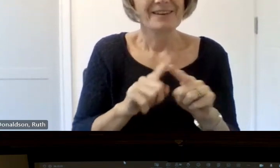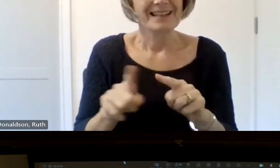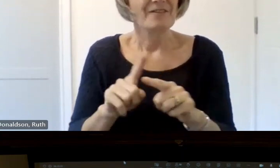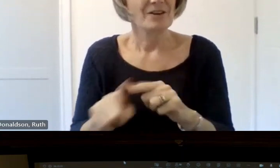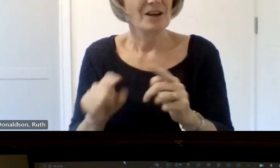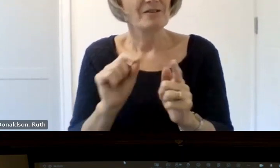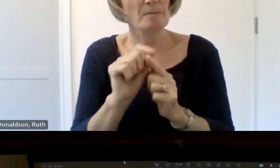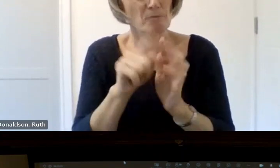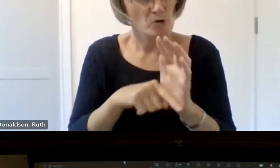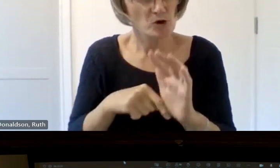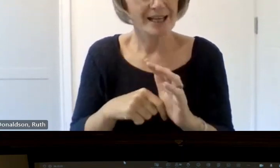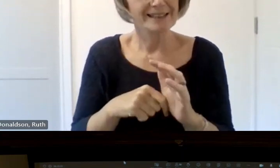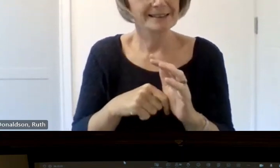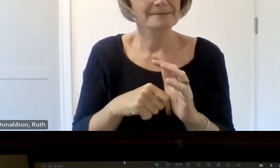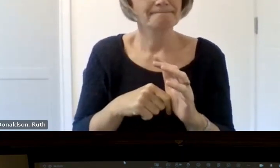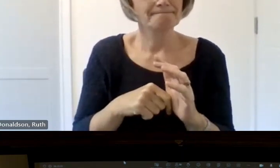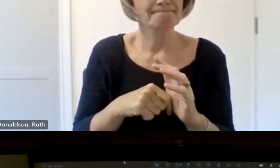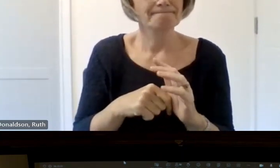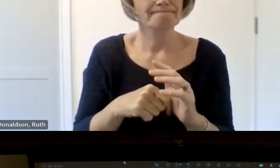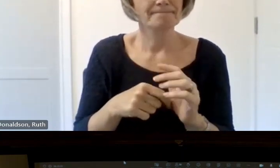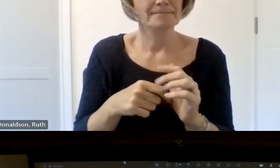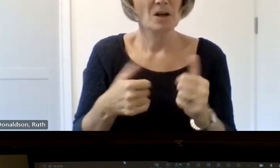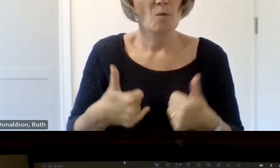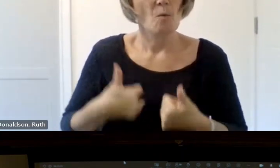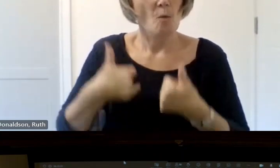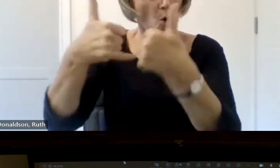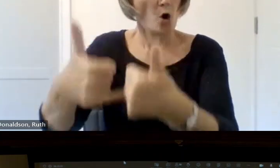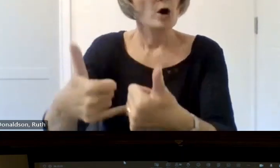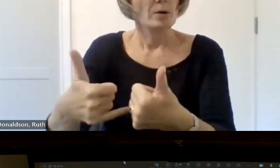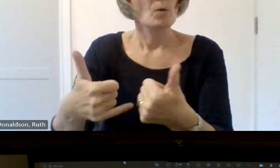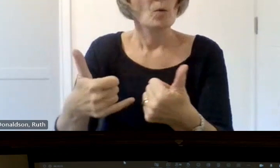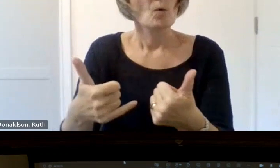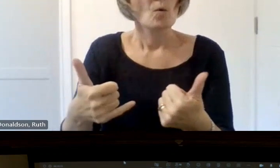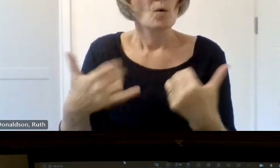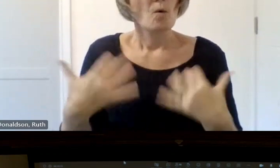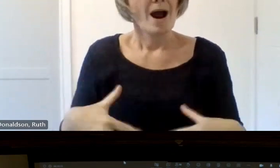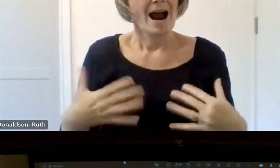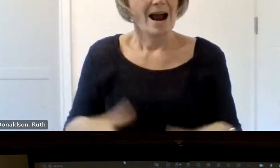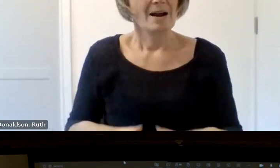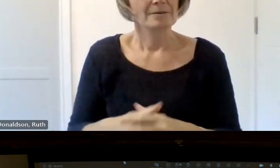which is very award-winning ref passionate and quite a big advocate for the role that Heritage